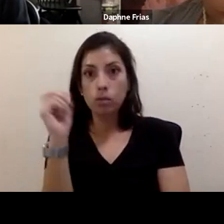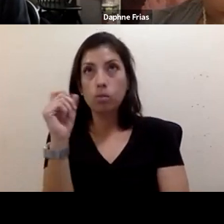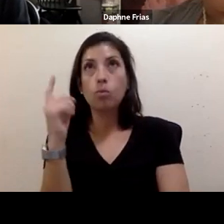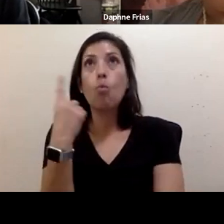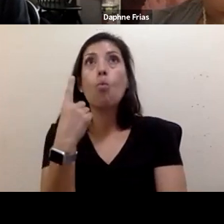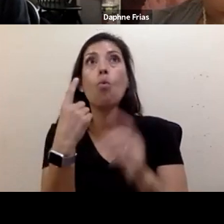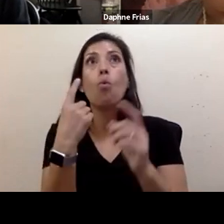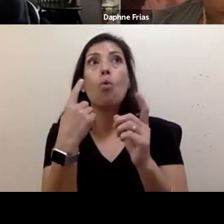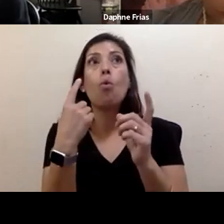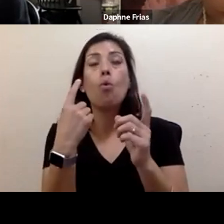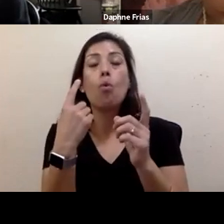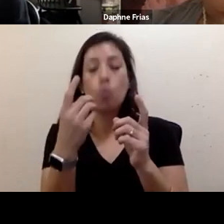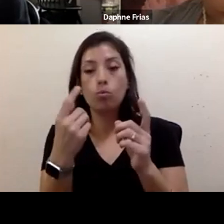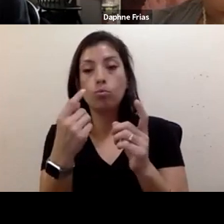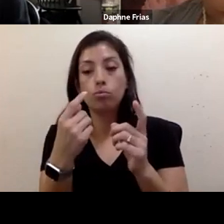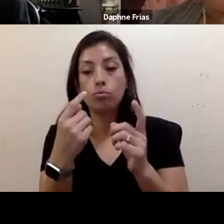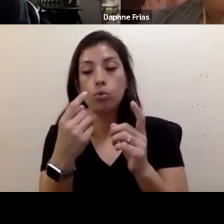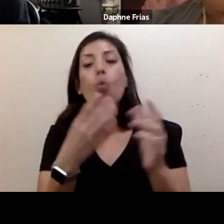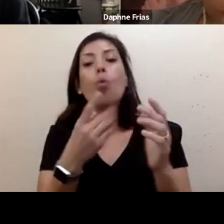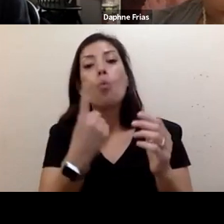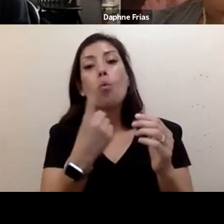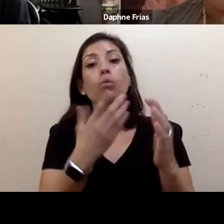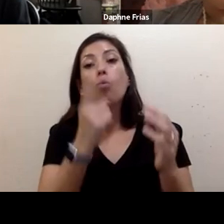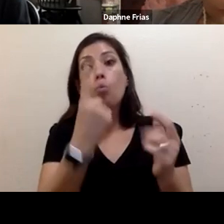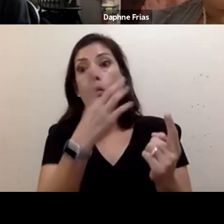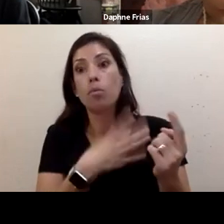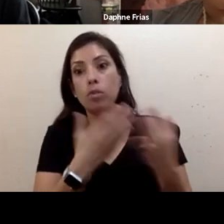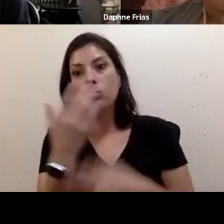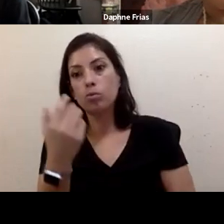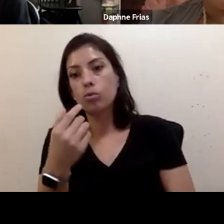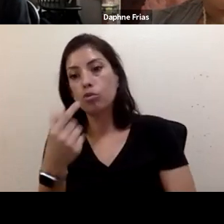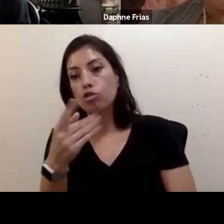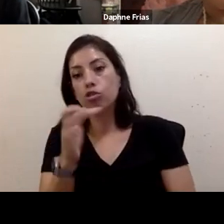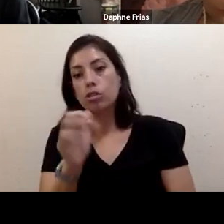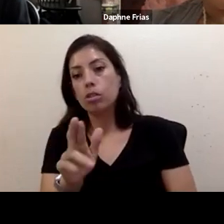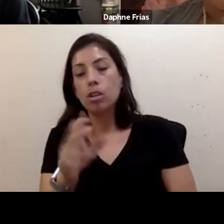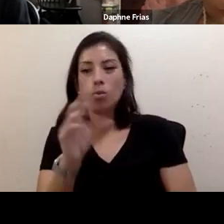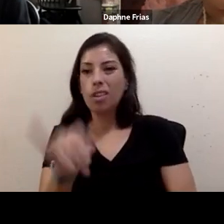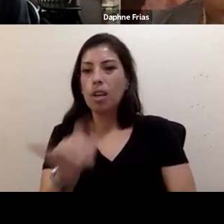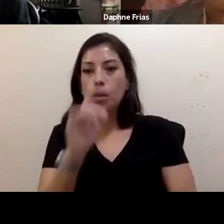through the gender and women constituency. So that's an extraordinary opportunity